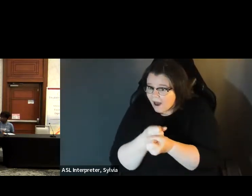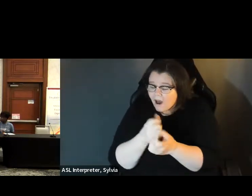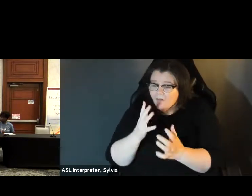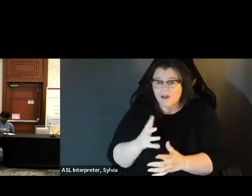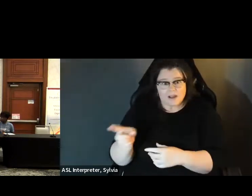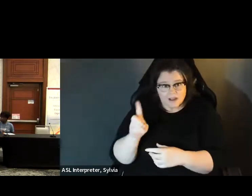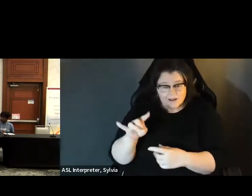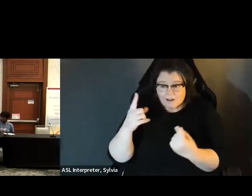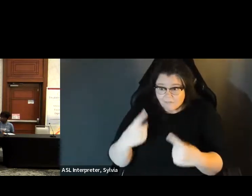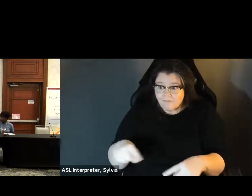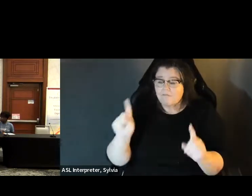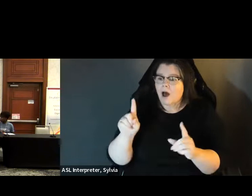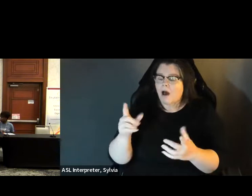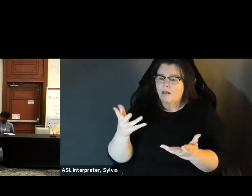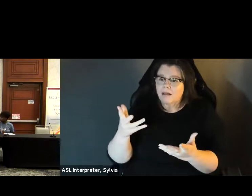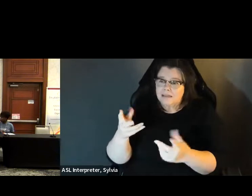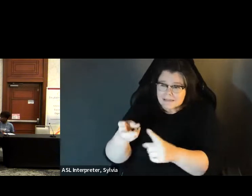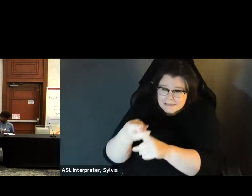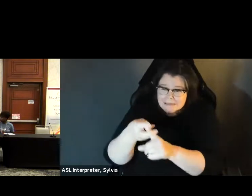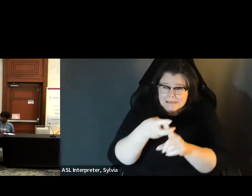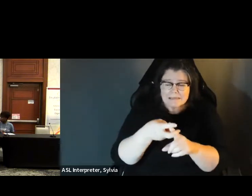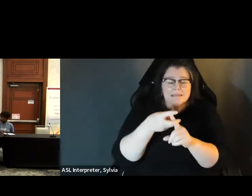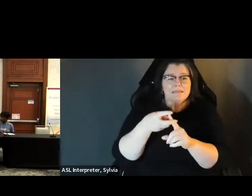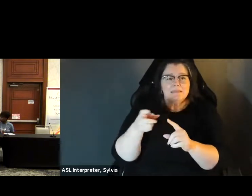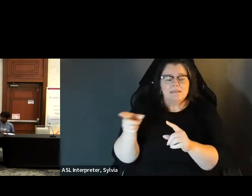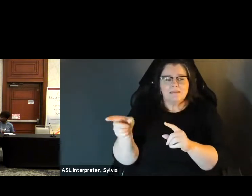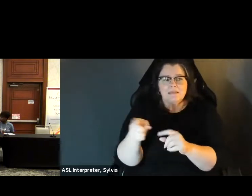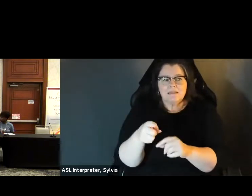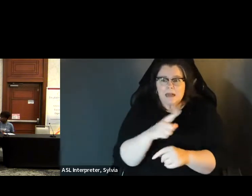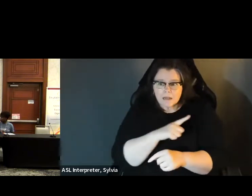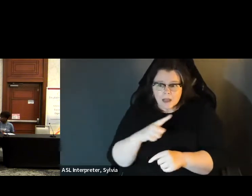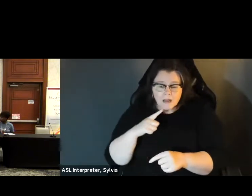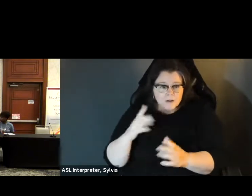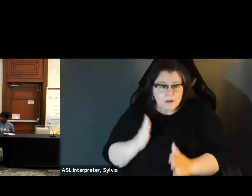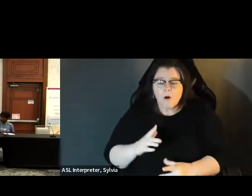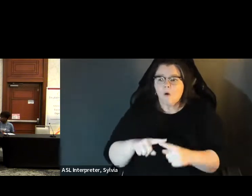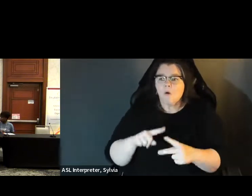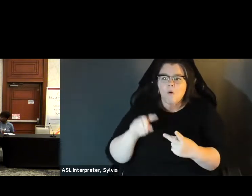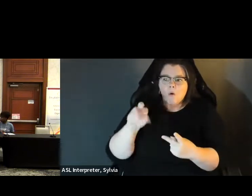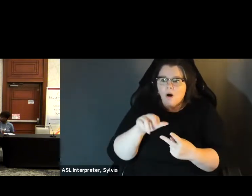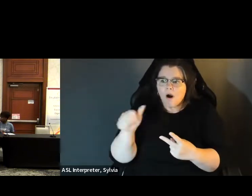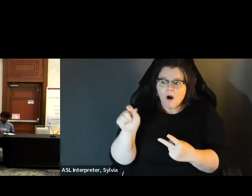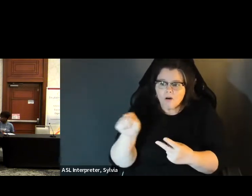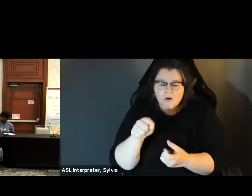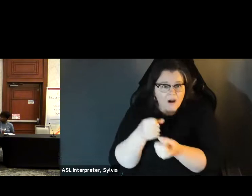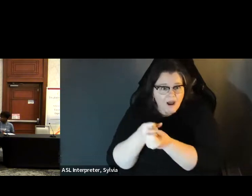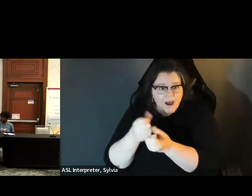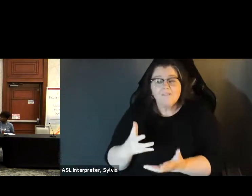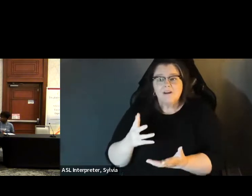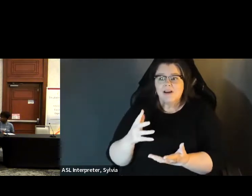talk about an experience where the disability advocates were able to come together with the legislator or bring other advocates and